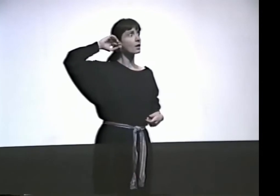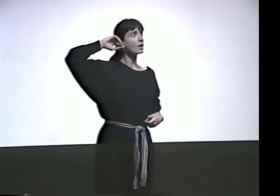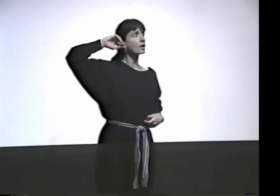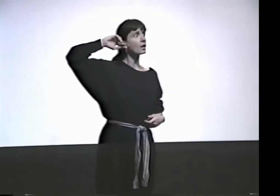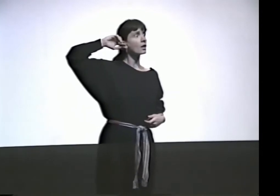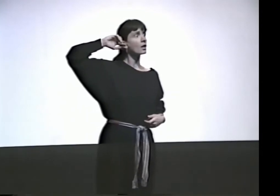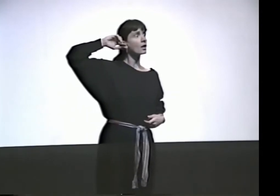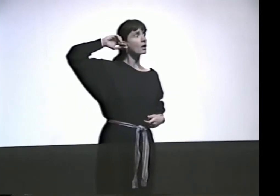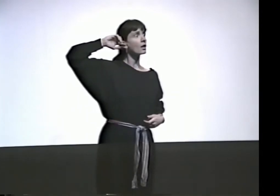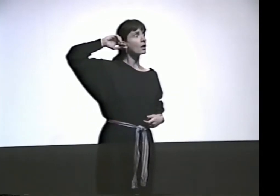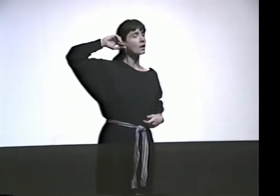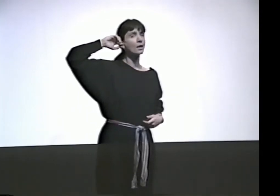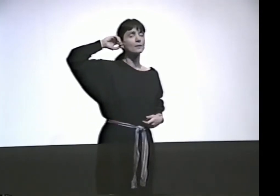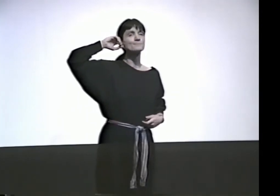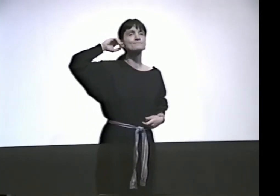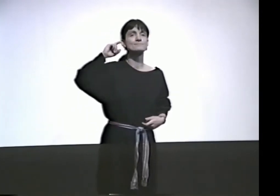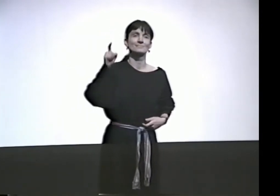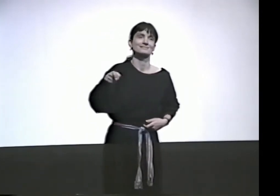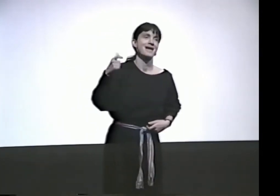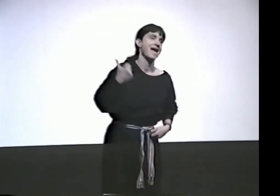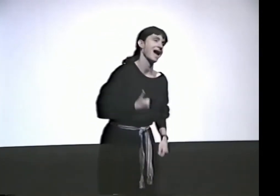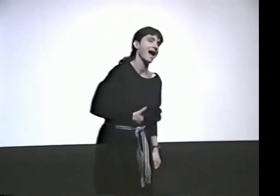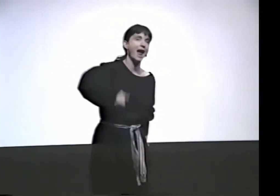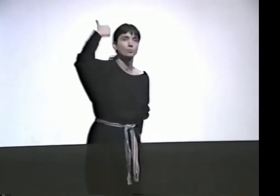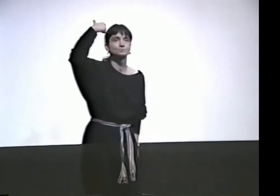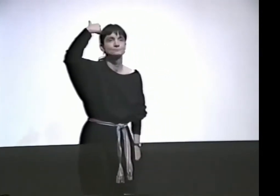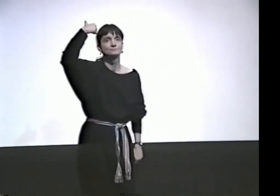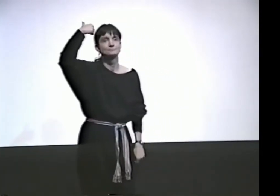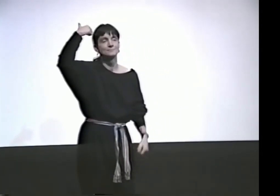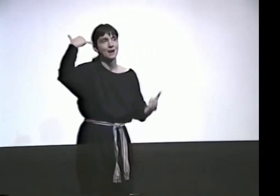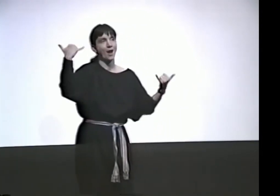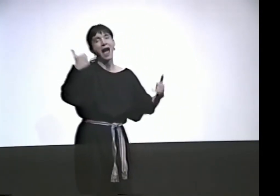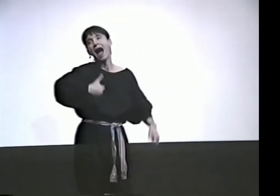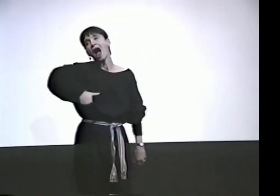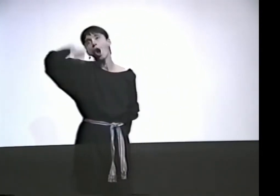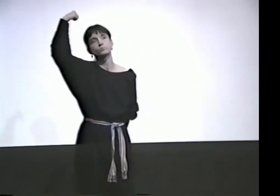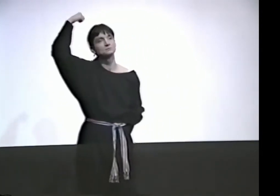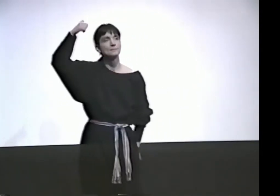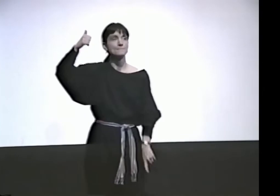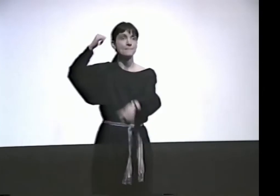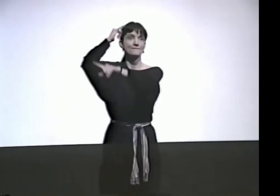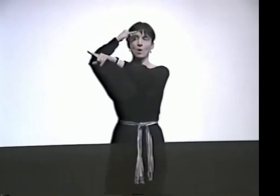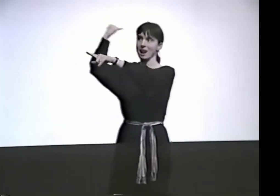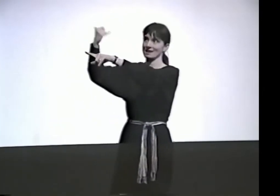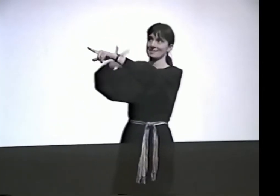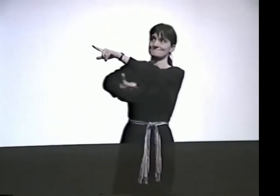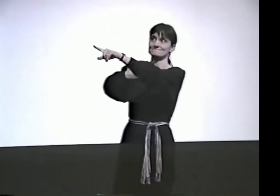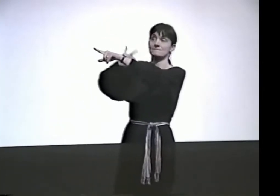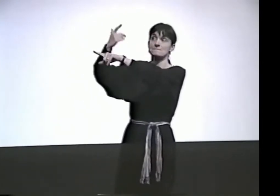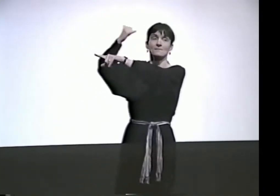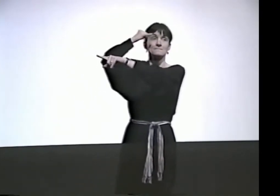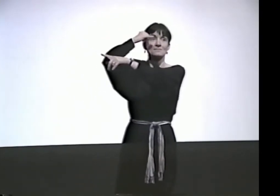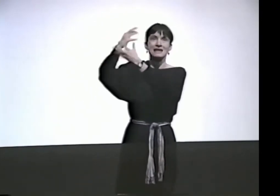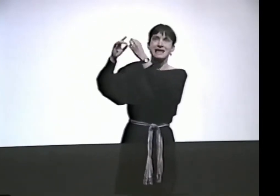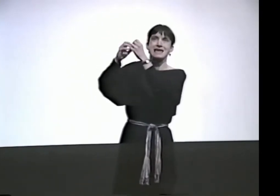HOLDING HER LITTLE BOY-- OUT! AND THEY HAD TO GET OUT, HAD TO GET OUT OF AMERICA.